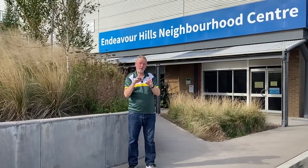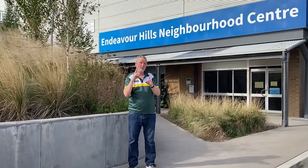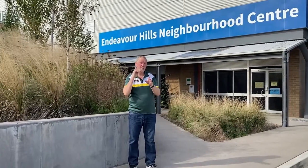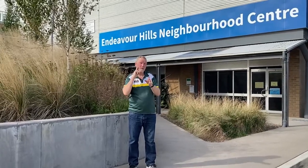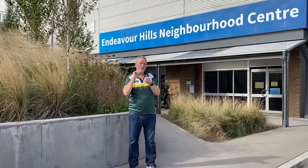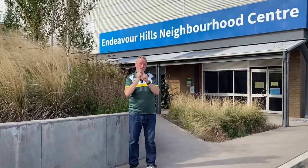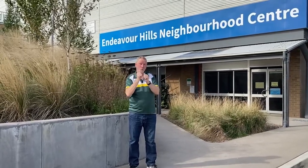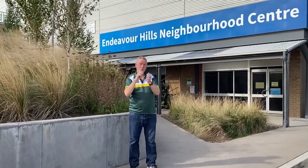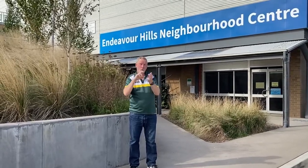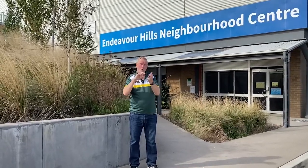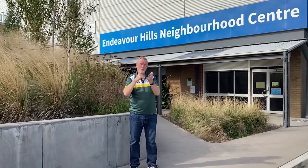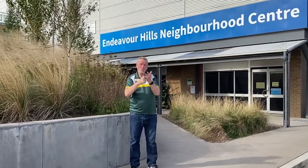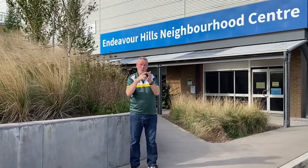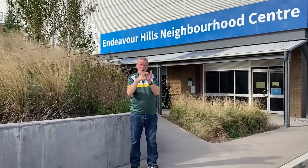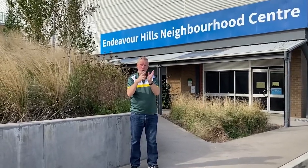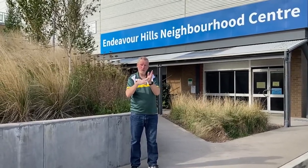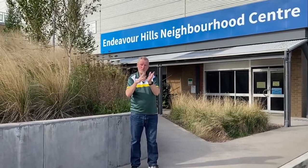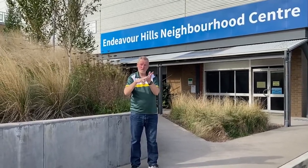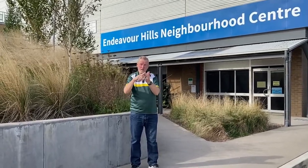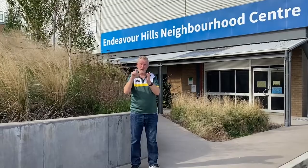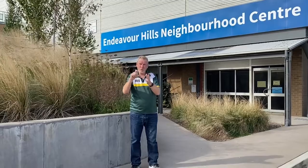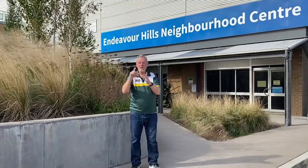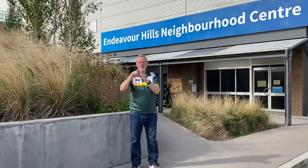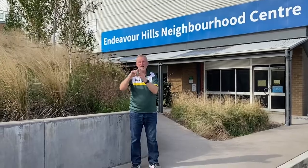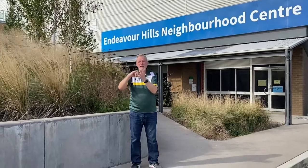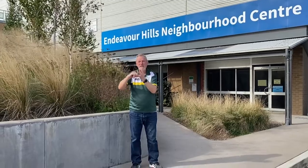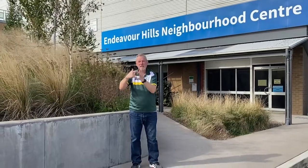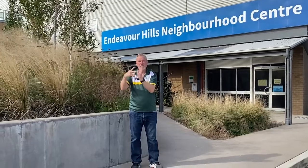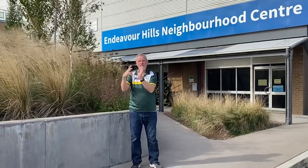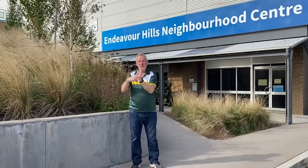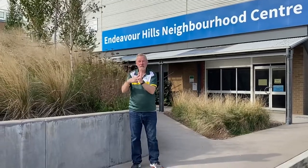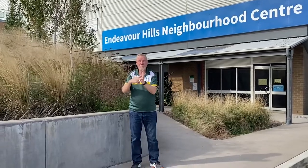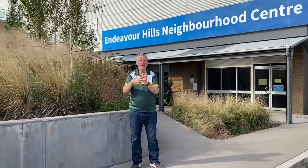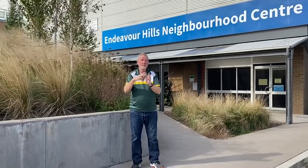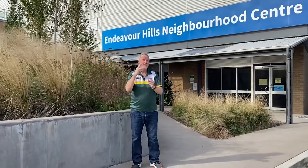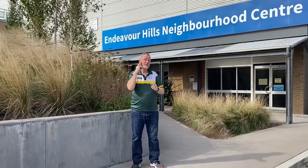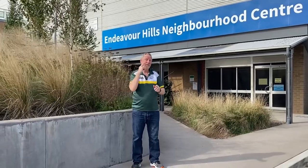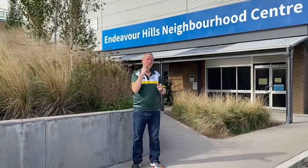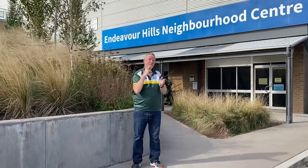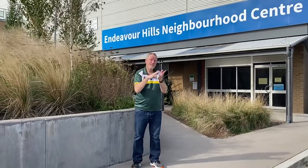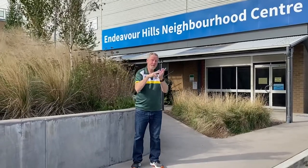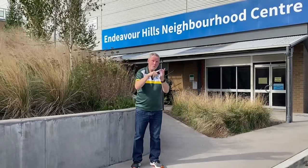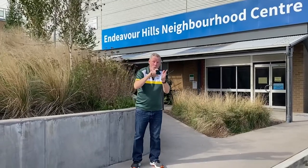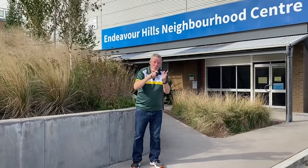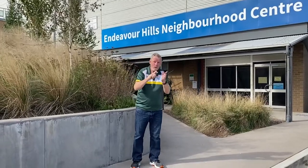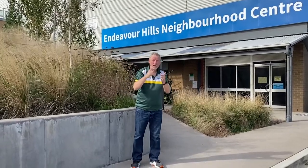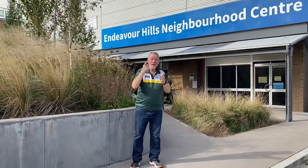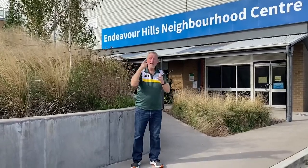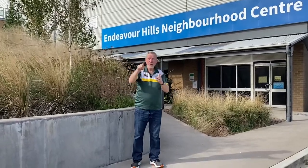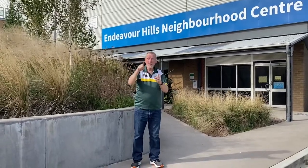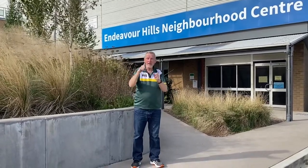Deaf Sports & Recreation Victoria (DSRV), Deaf Victoria and